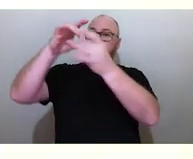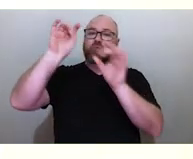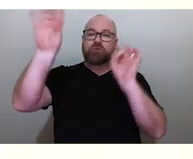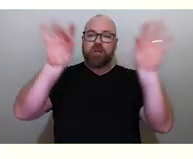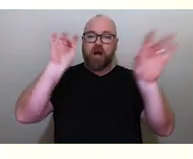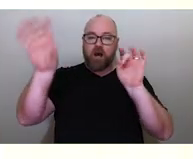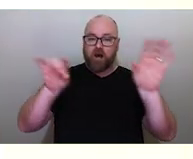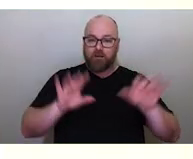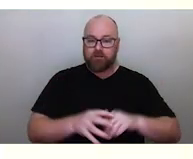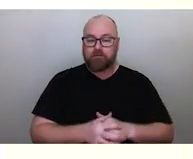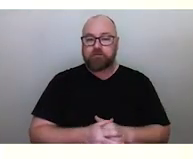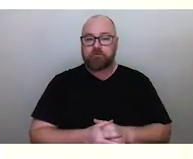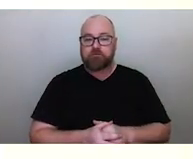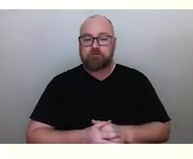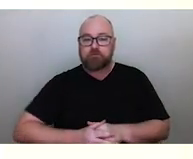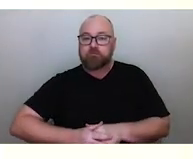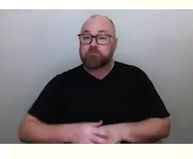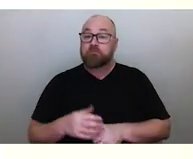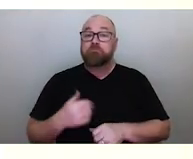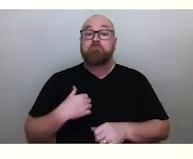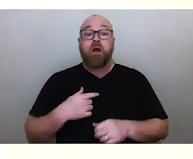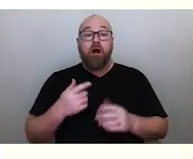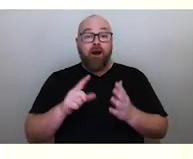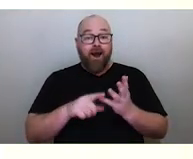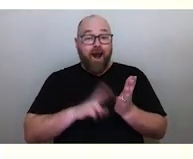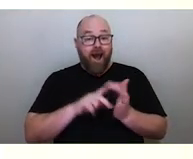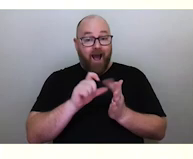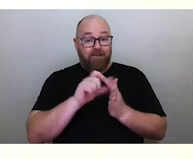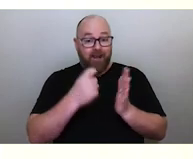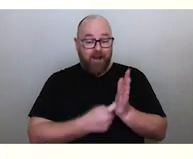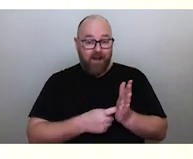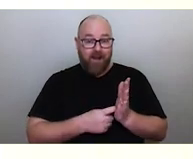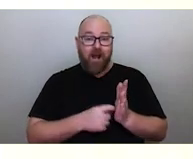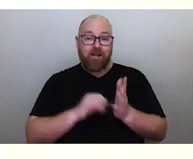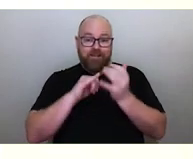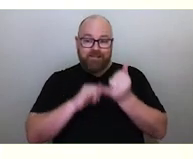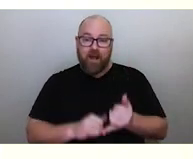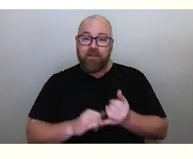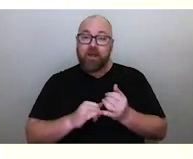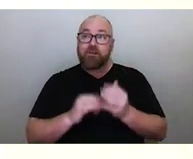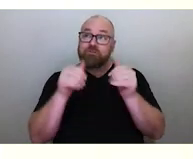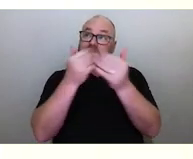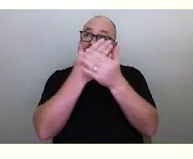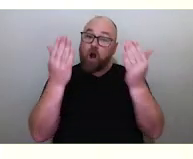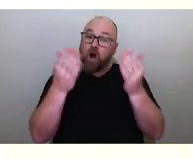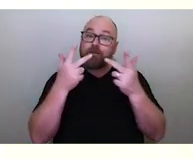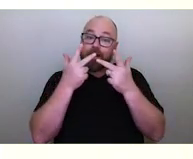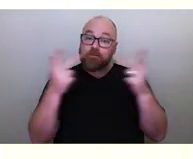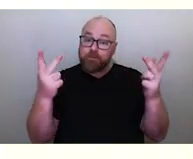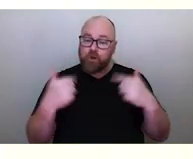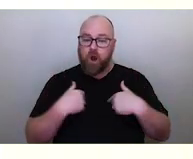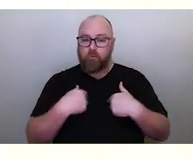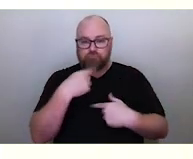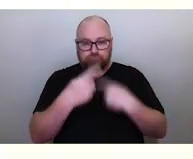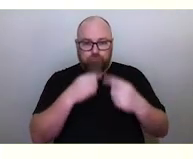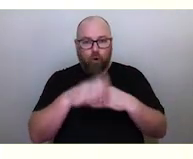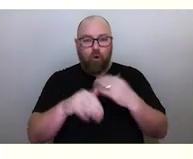As part of the 'Under Southern Skies' Exhibition, I'm going to be talking to you today about some of the Indigenous star knowledge across Australia,